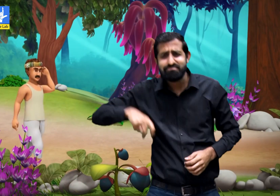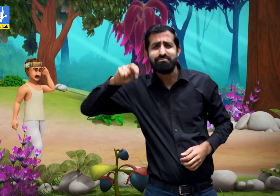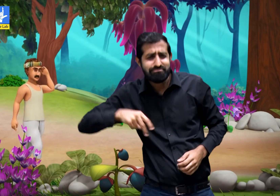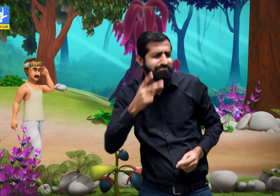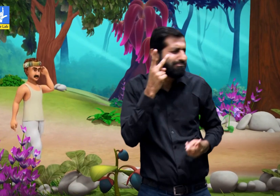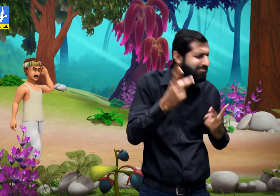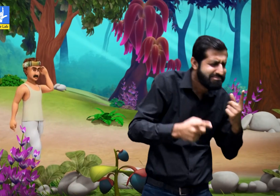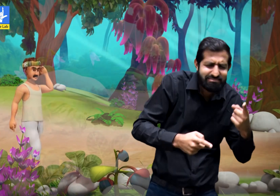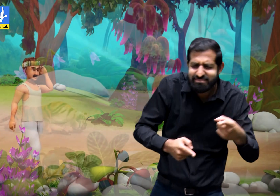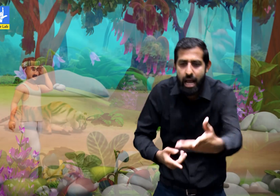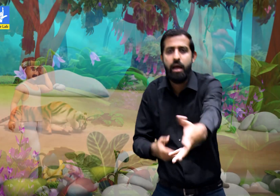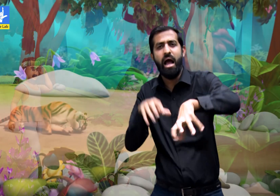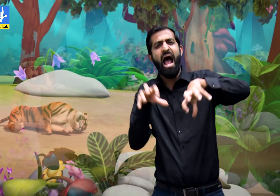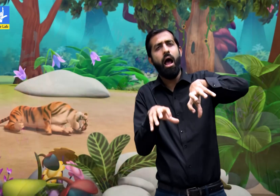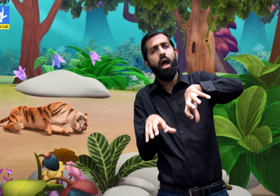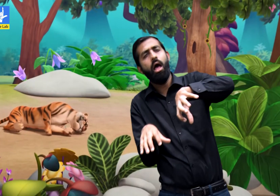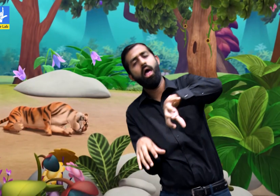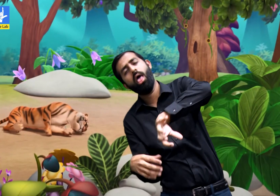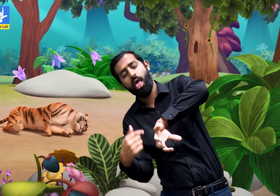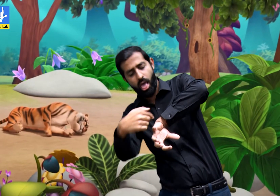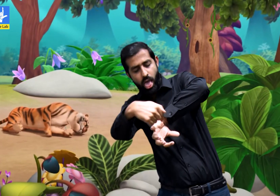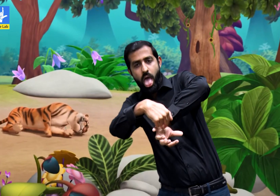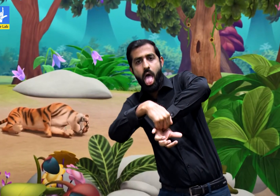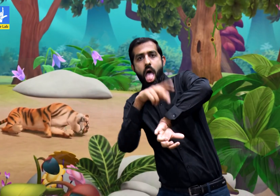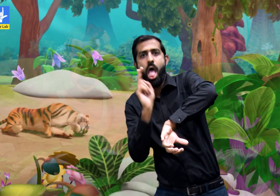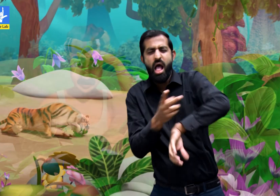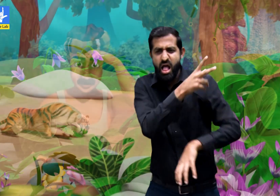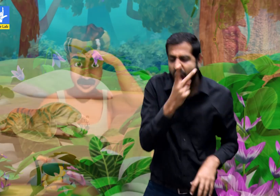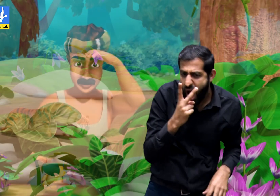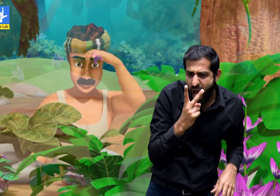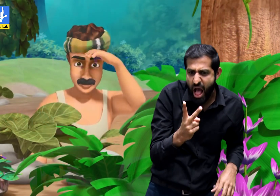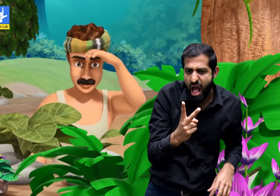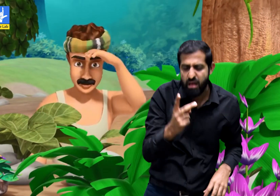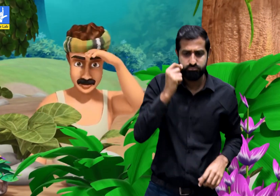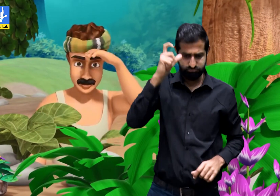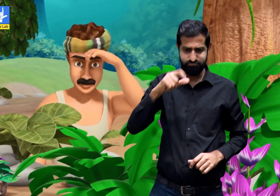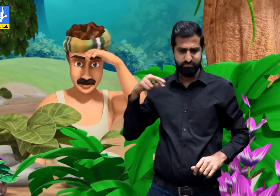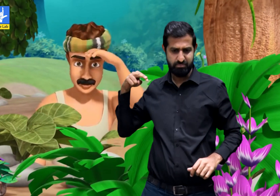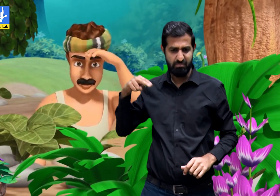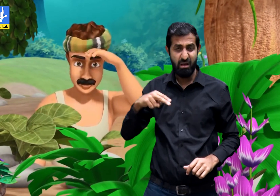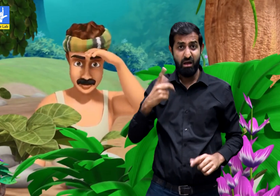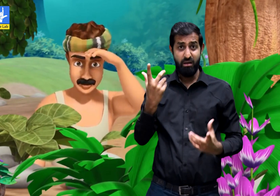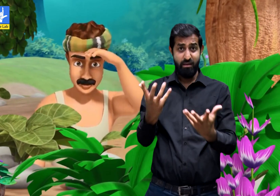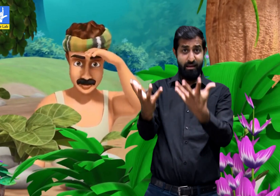He followed the sound and reached to the spot where the tiger was lying. He saw the tiger and went to help.